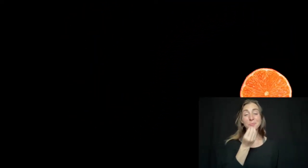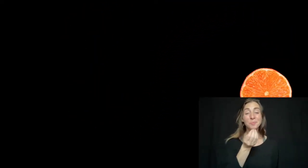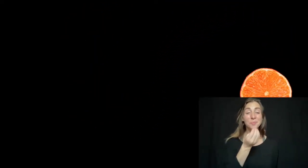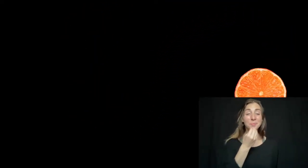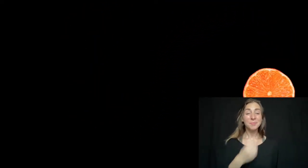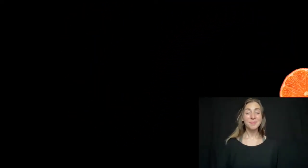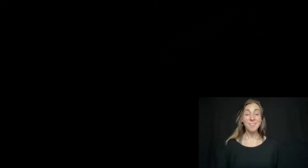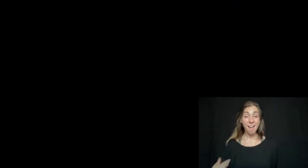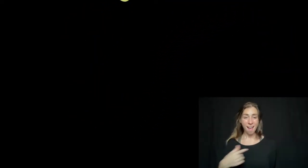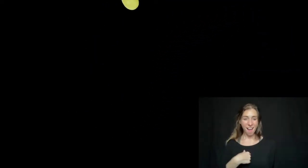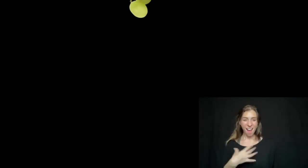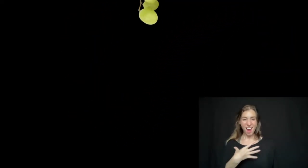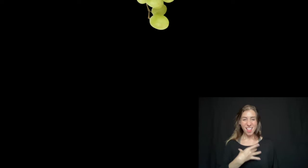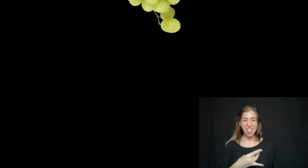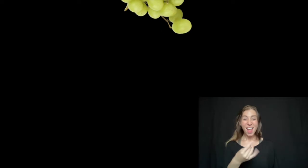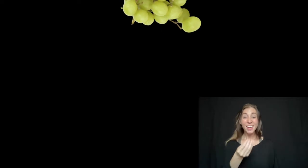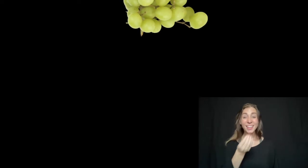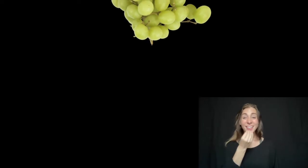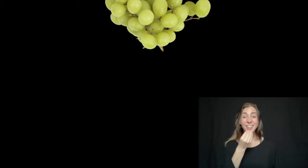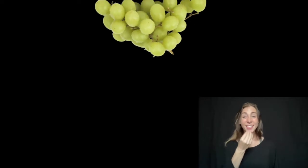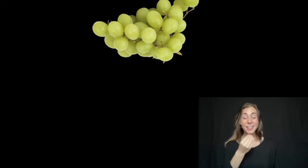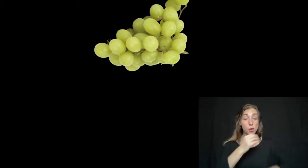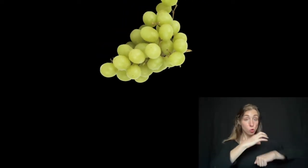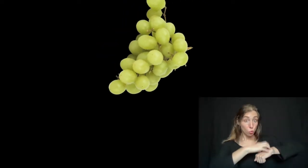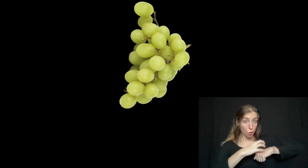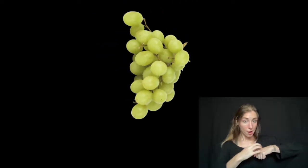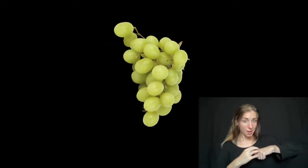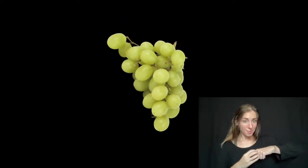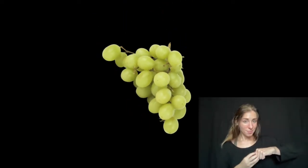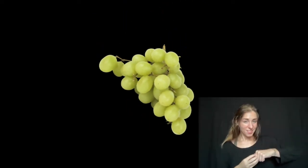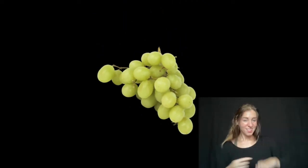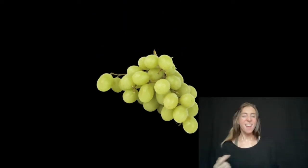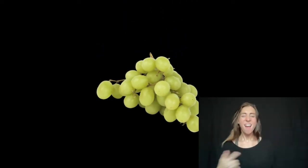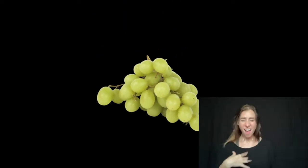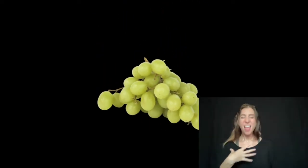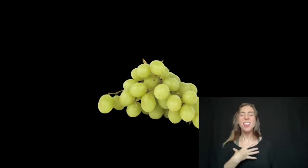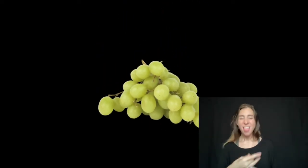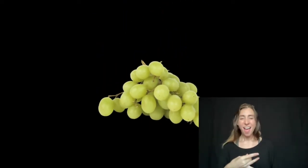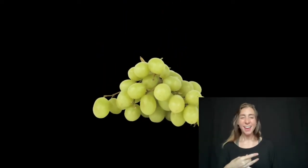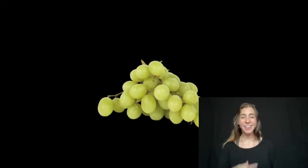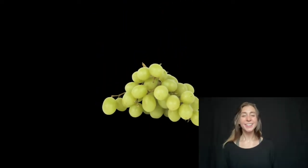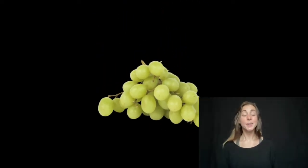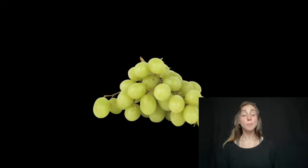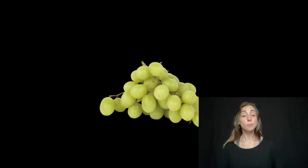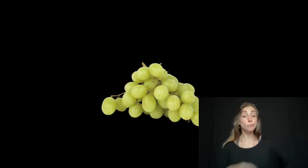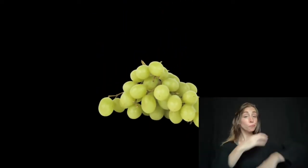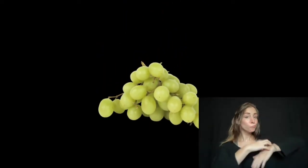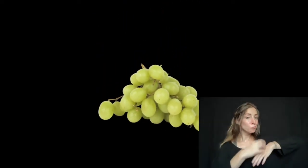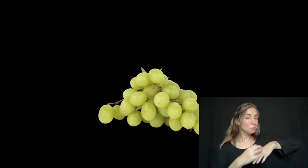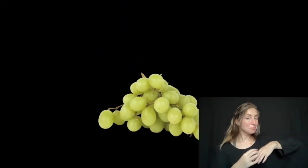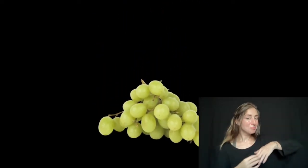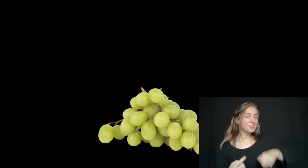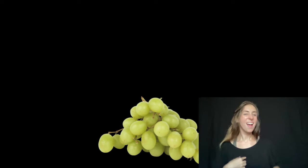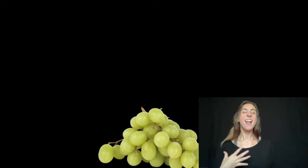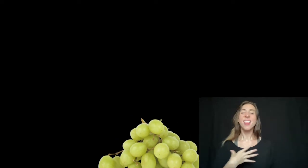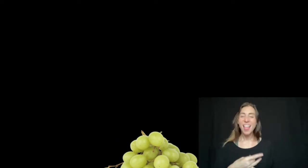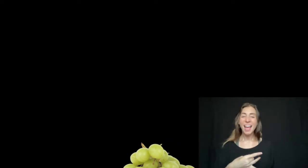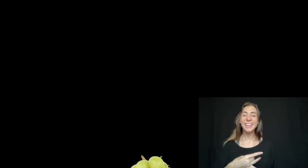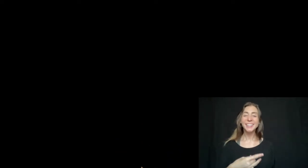I like to eat grapes I like to eat grapes